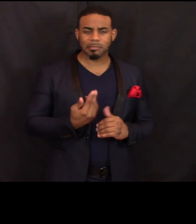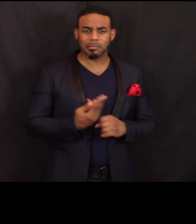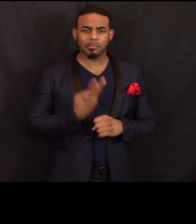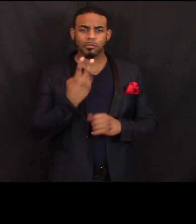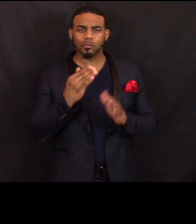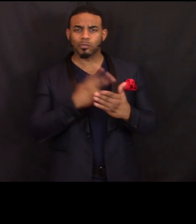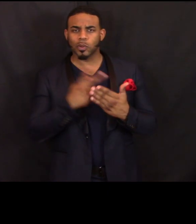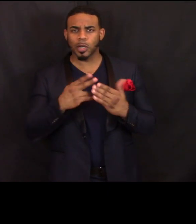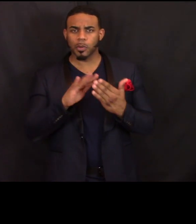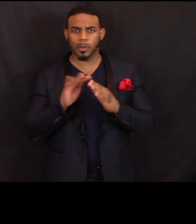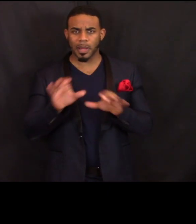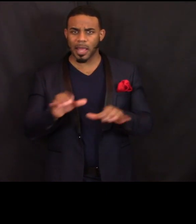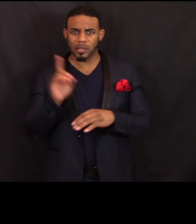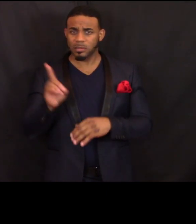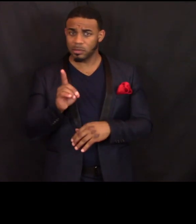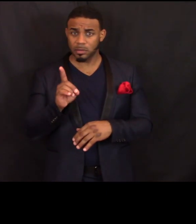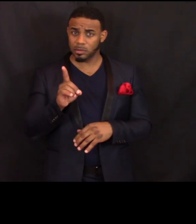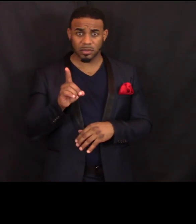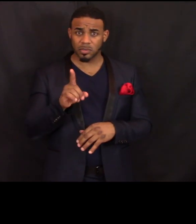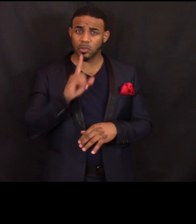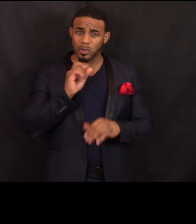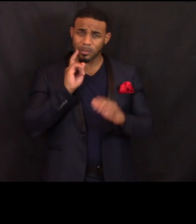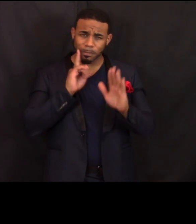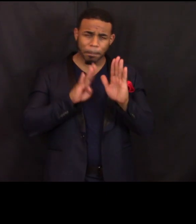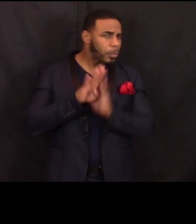you're maybe taking two and a half to three steps ahead. Thank you.